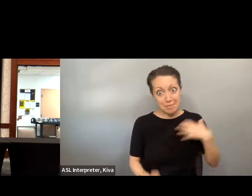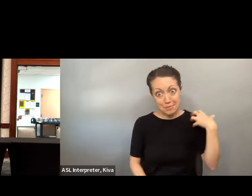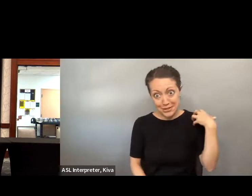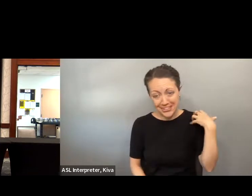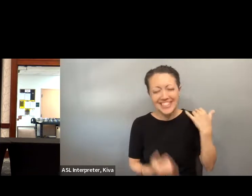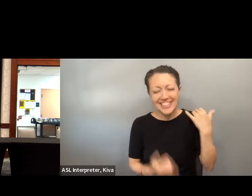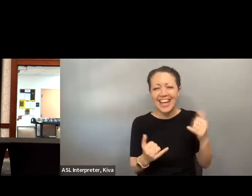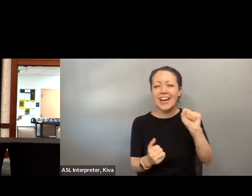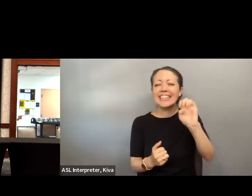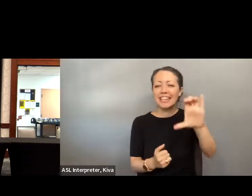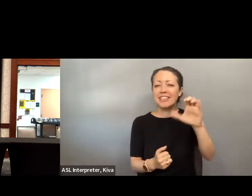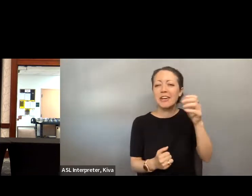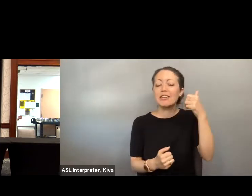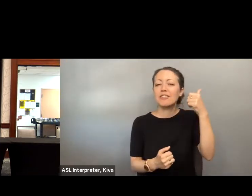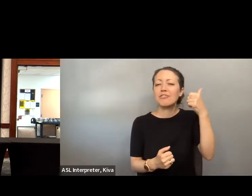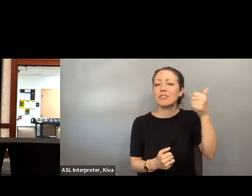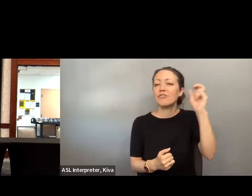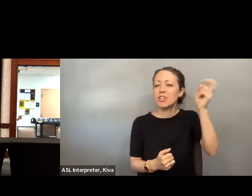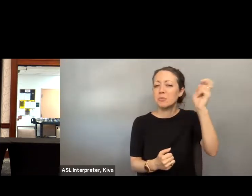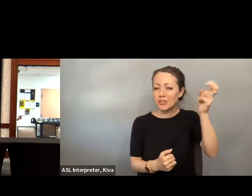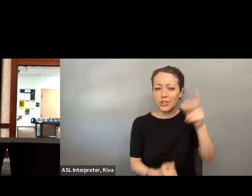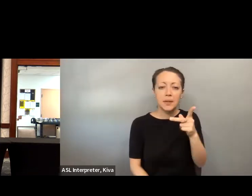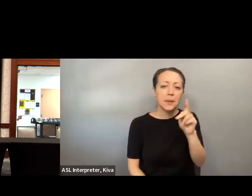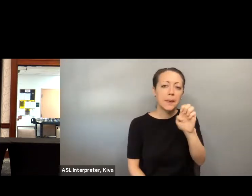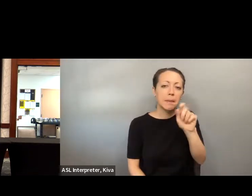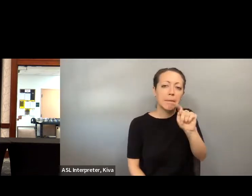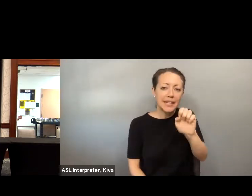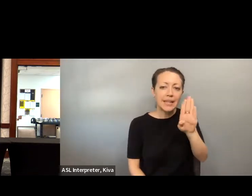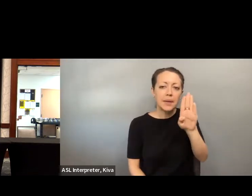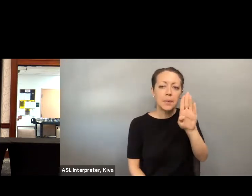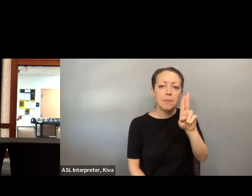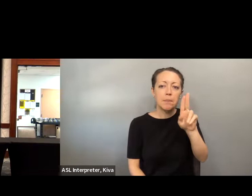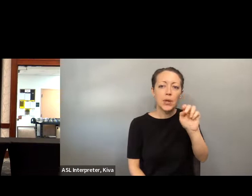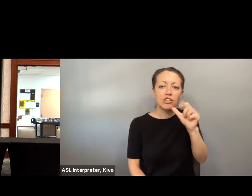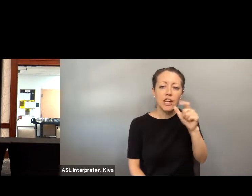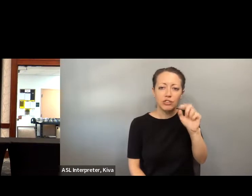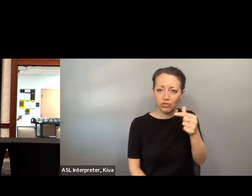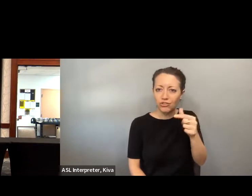Government some months before. The man that would ultimately become my mayor, and then my boss. The man that would it matly become my mayor and then my boss and now the